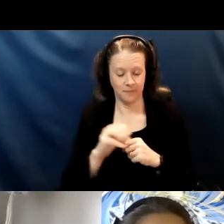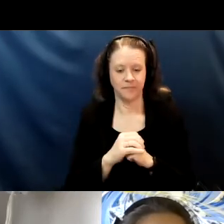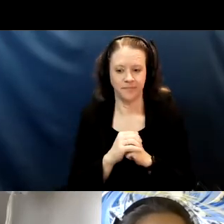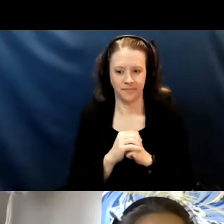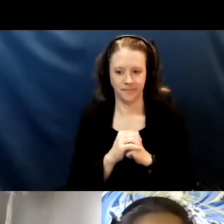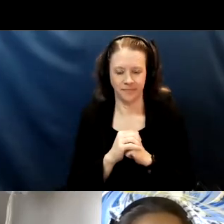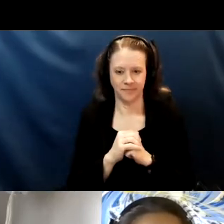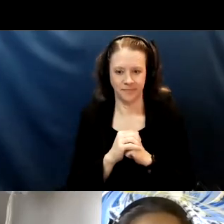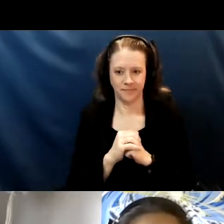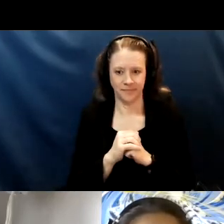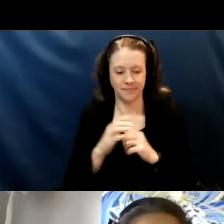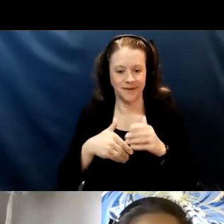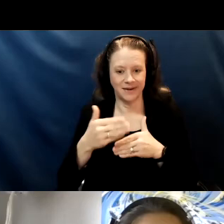[Man] Next slide. - [Susan] Next slide.